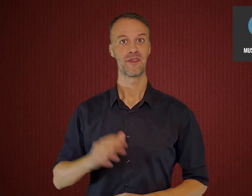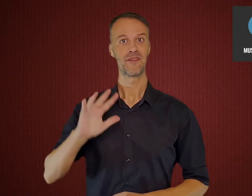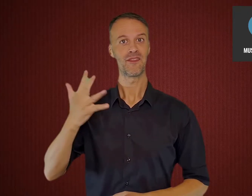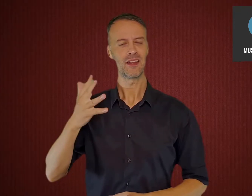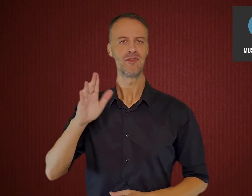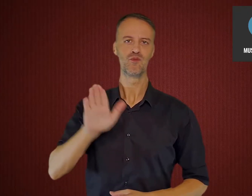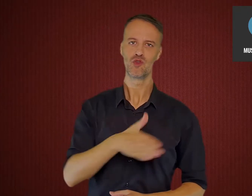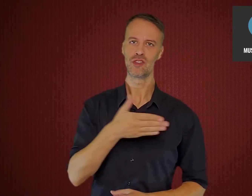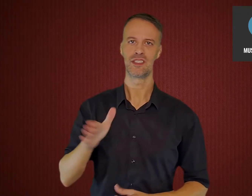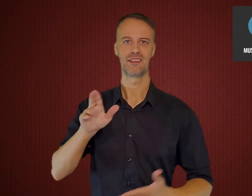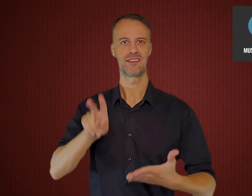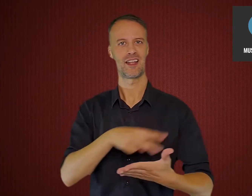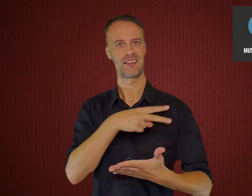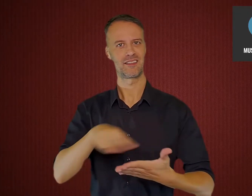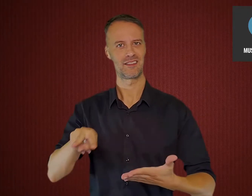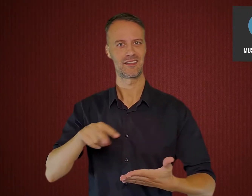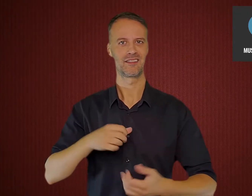Fifth, music and dance.